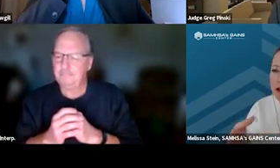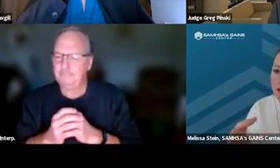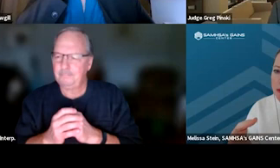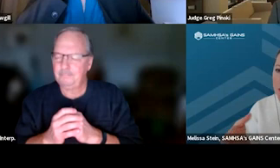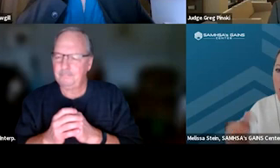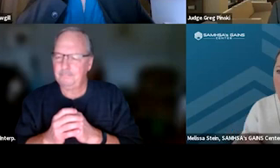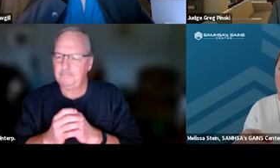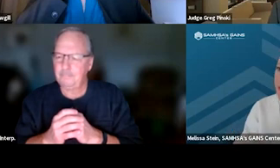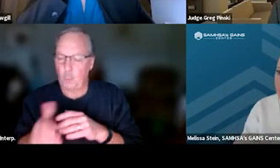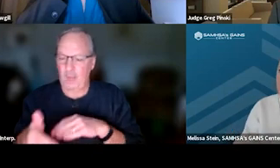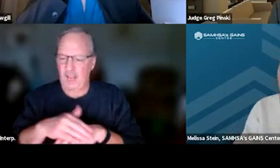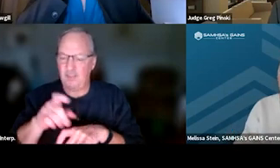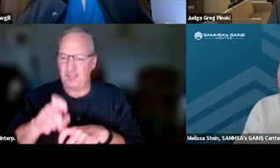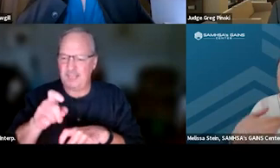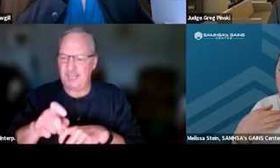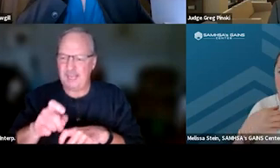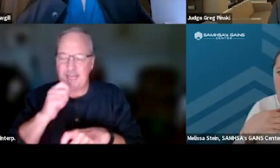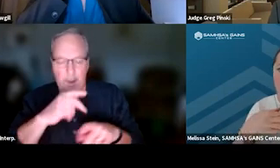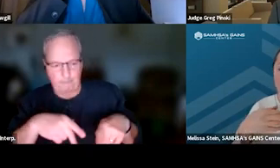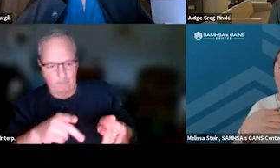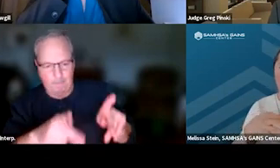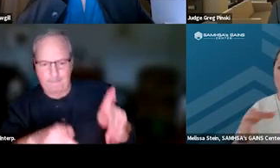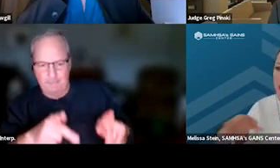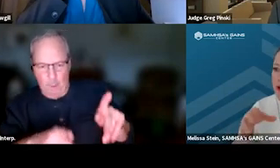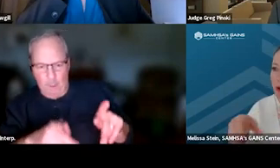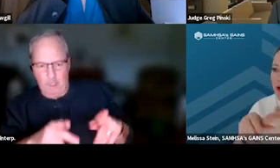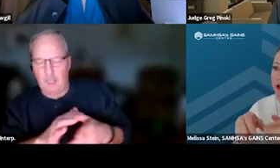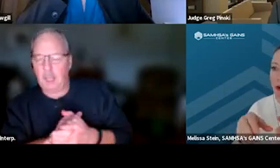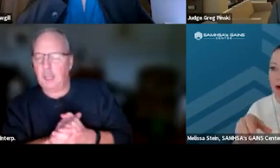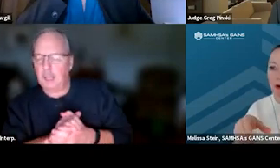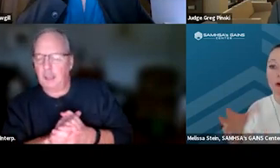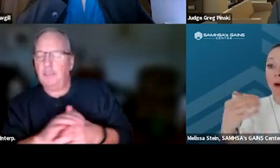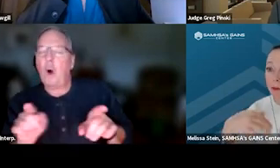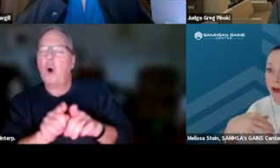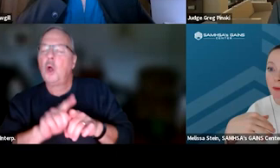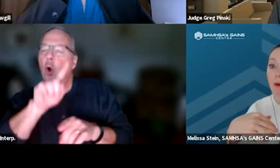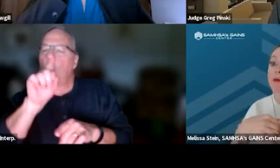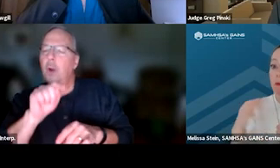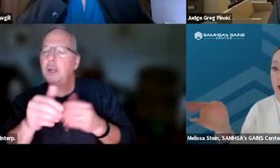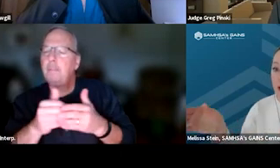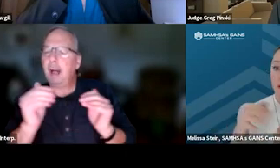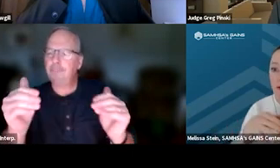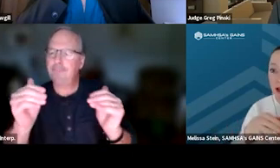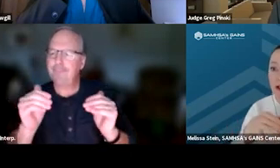to not terminate people due to substance use, but there's also questions around demoting people from phase to phase.